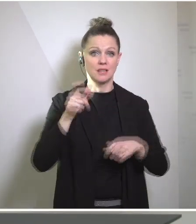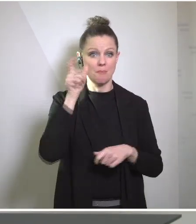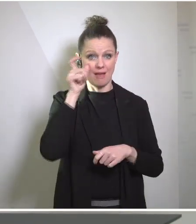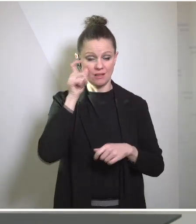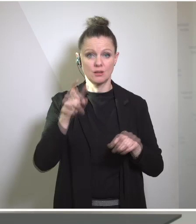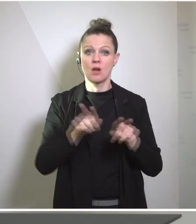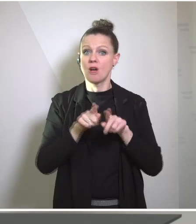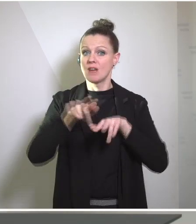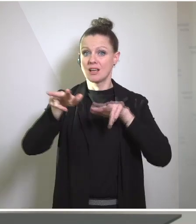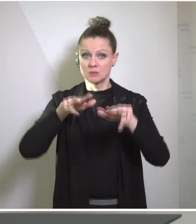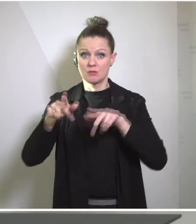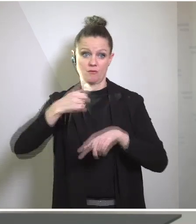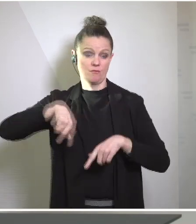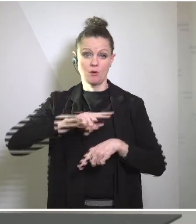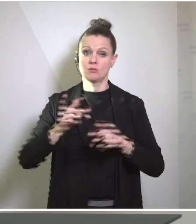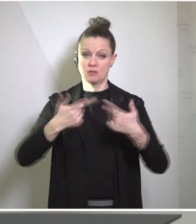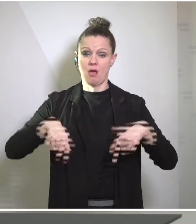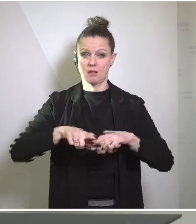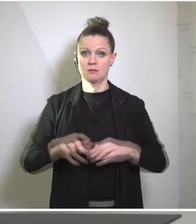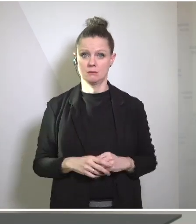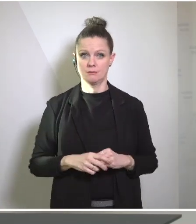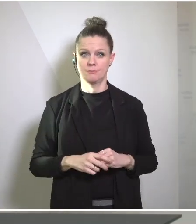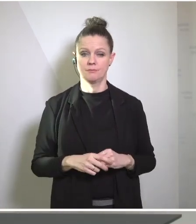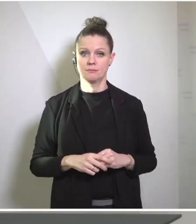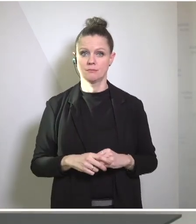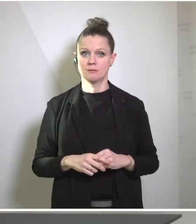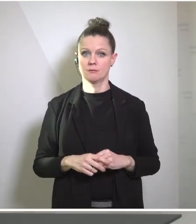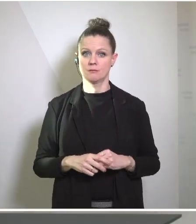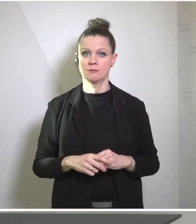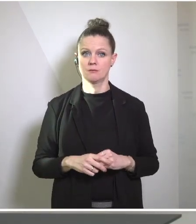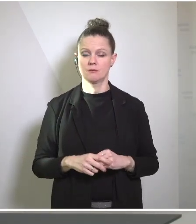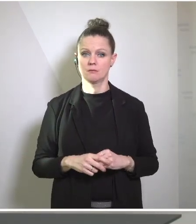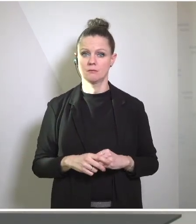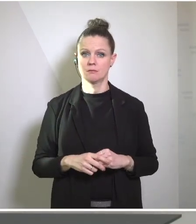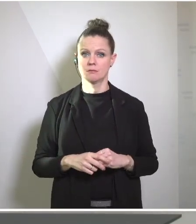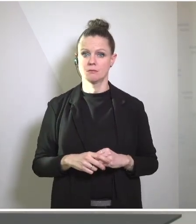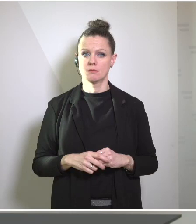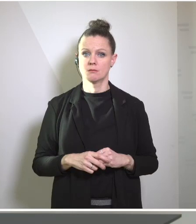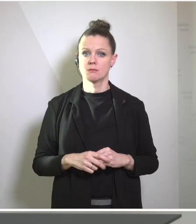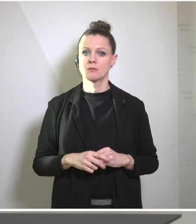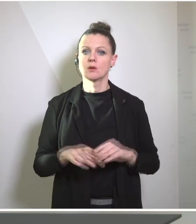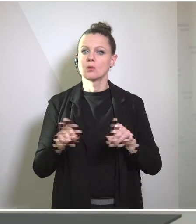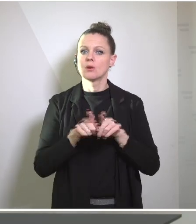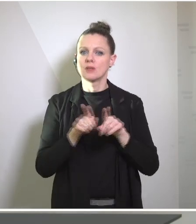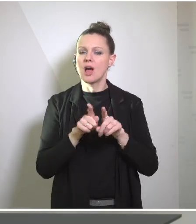for our country. We've also seen that while we may have been the canary and the coal mine on one